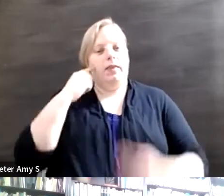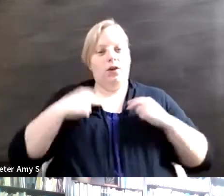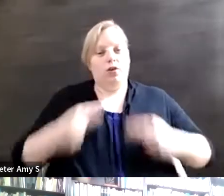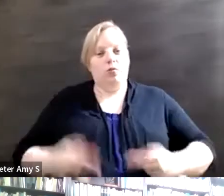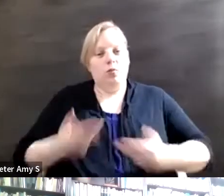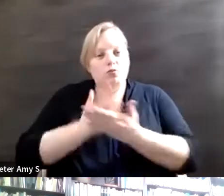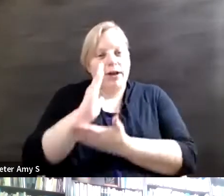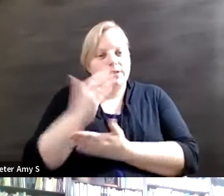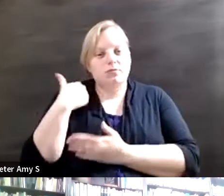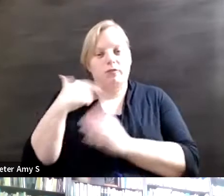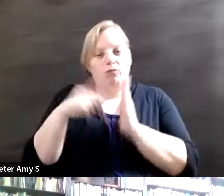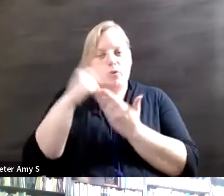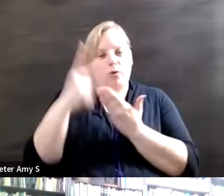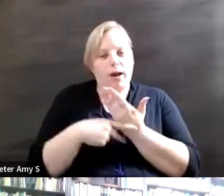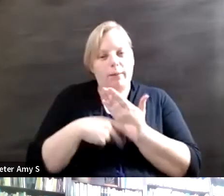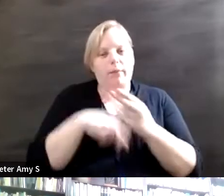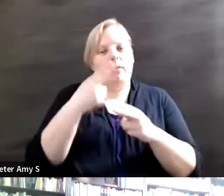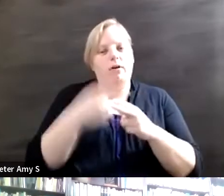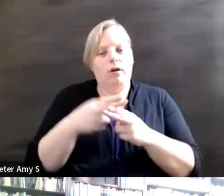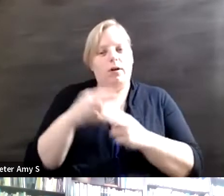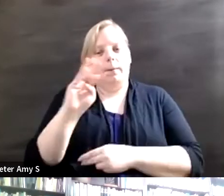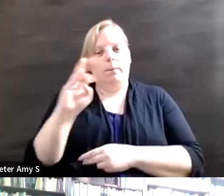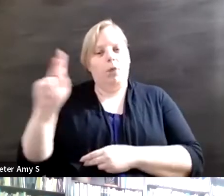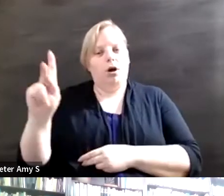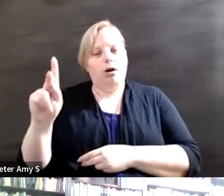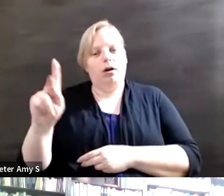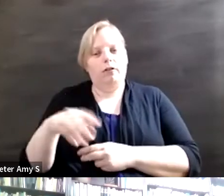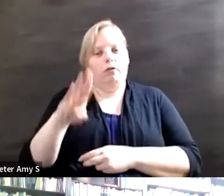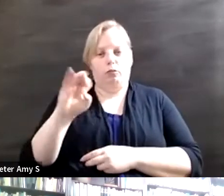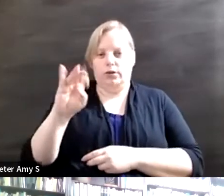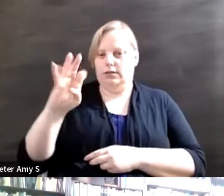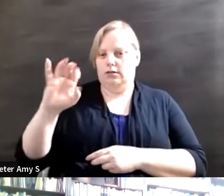called the Marker Bristol fellowship in honor of you all know Margaret Bristow, of course,